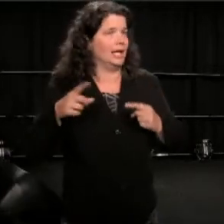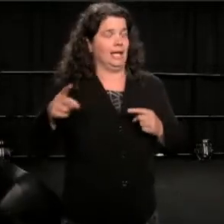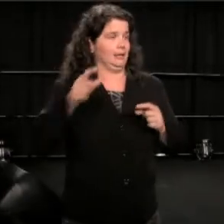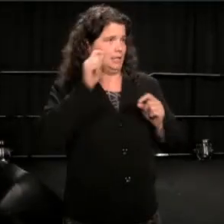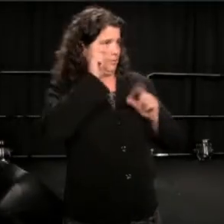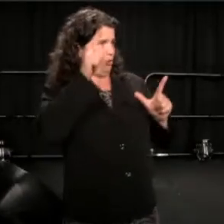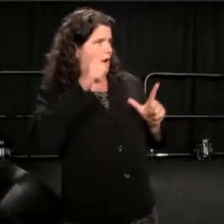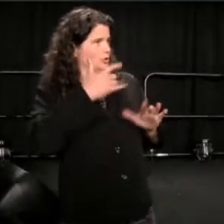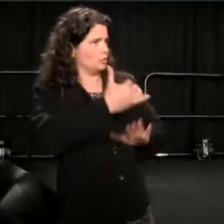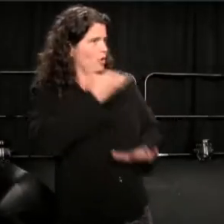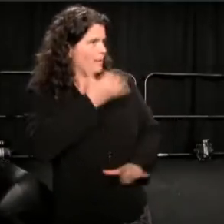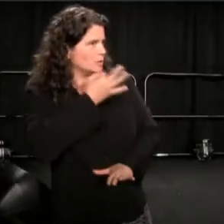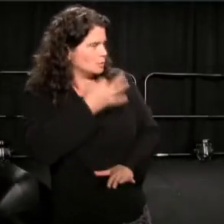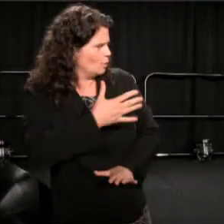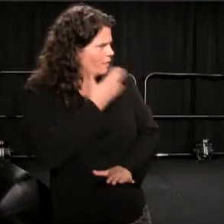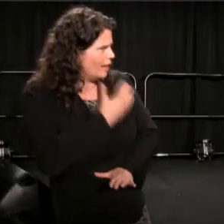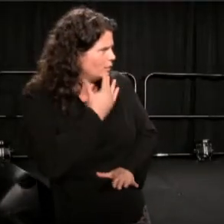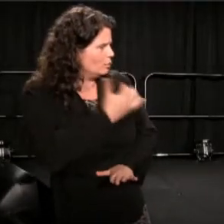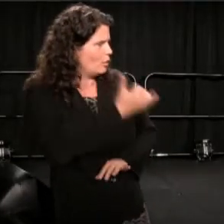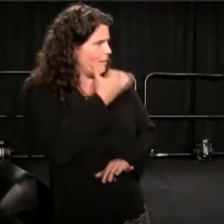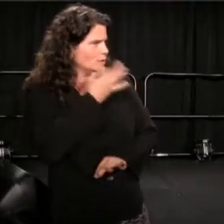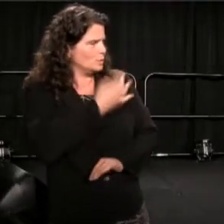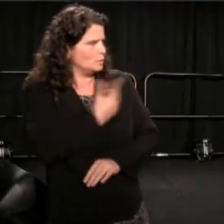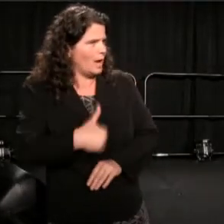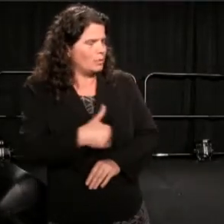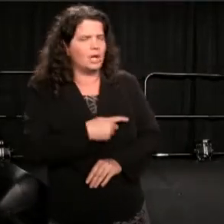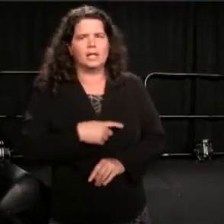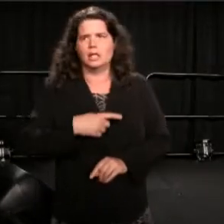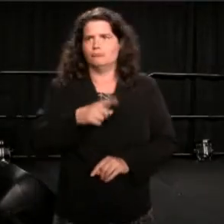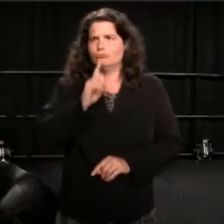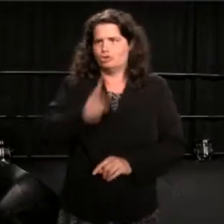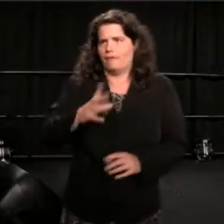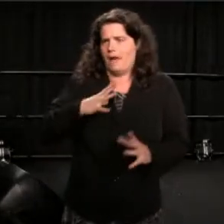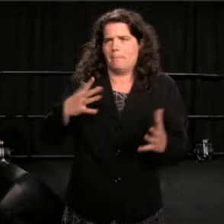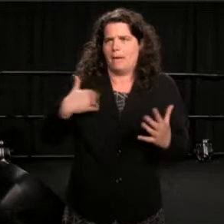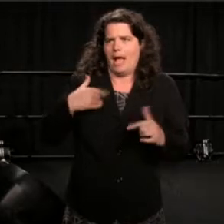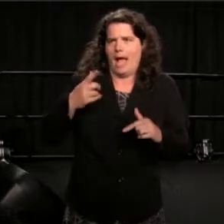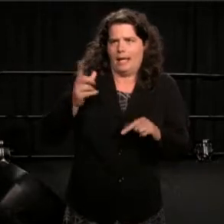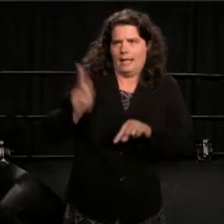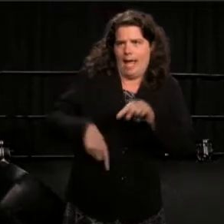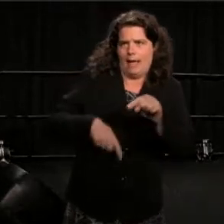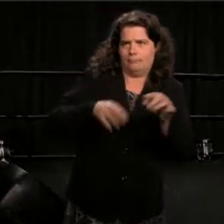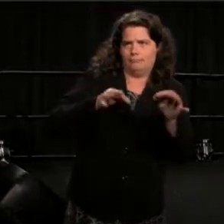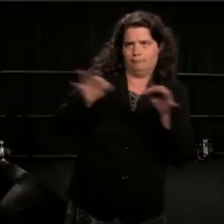He said, "Thank you for calling back so soon." I said, "Sure." I said, "But I can't talk to you about that debate,